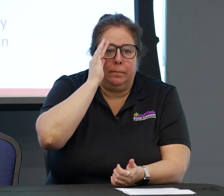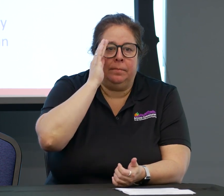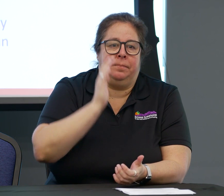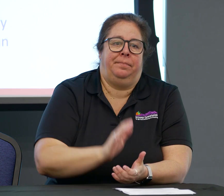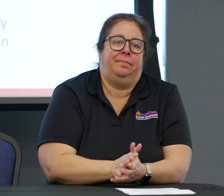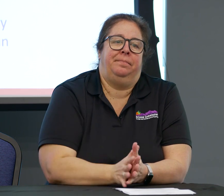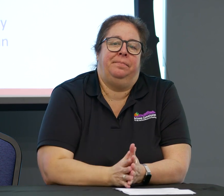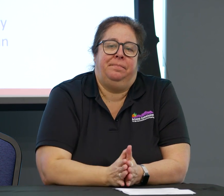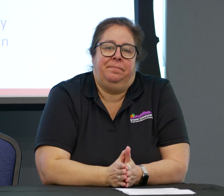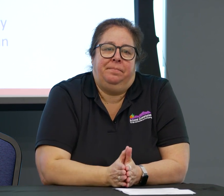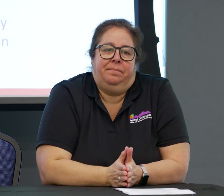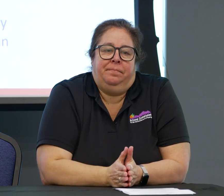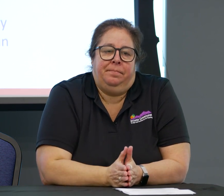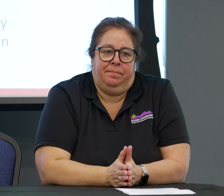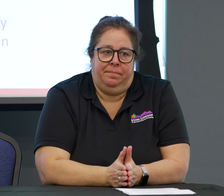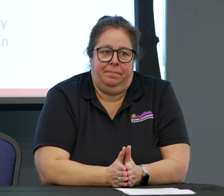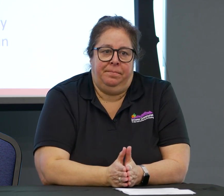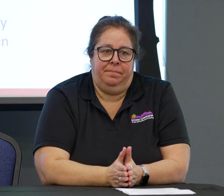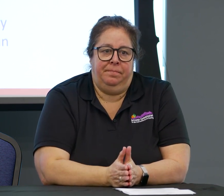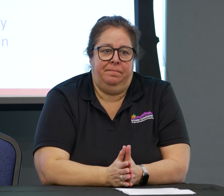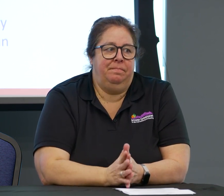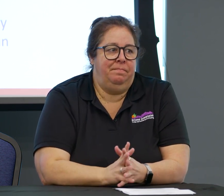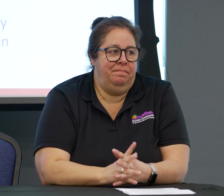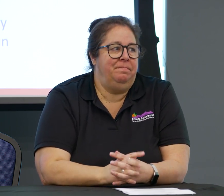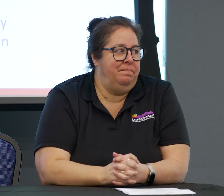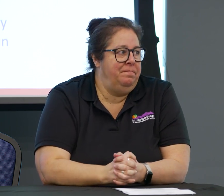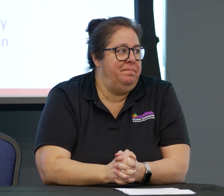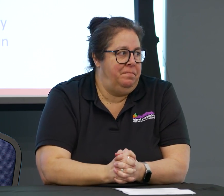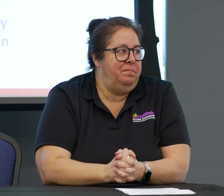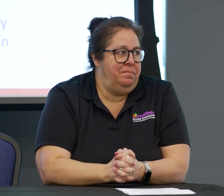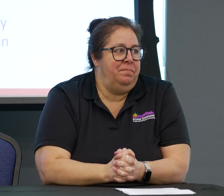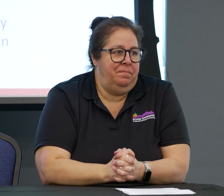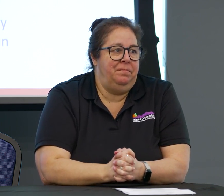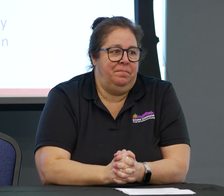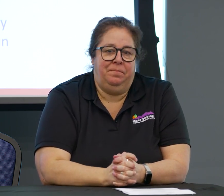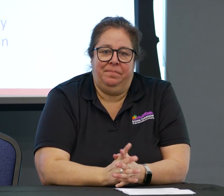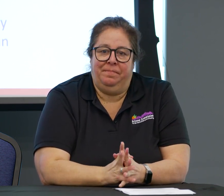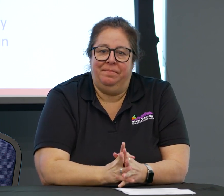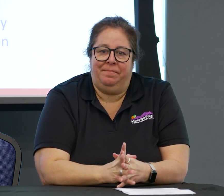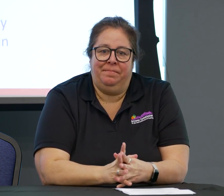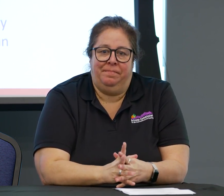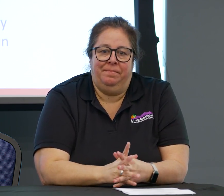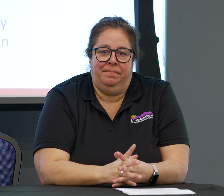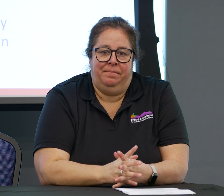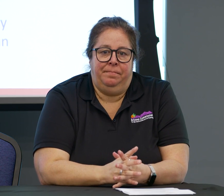and successful communication with your patients. Great, did she answer your question, table six?